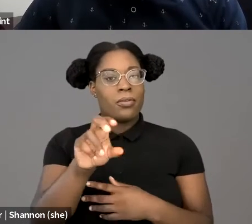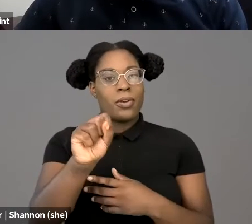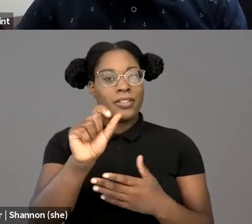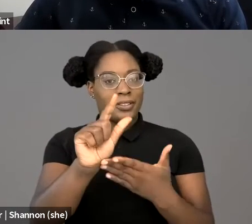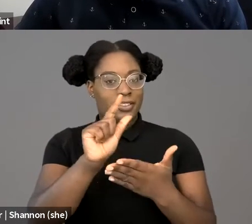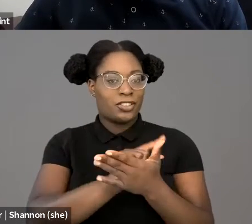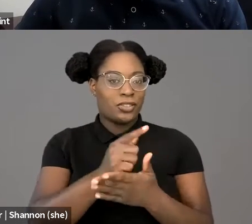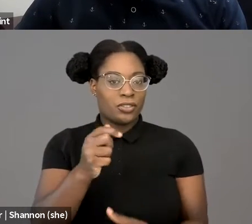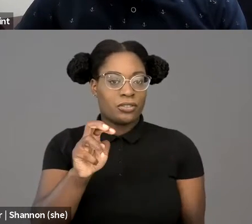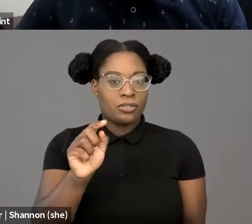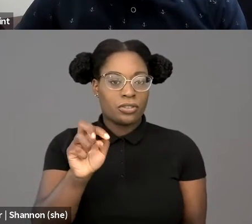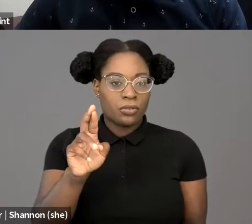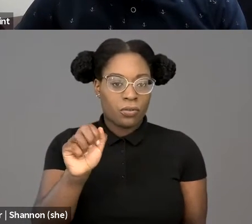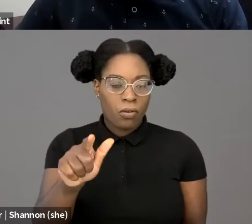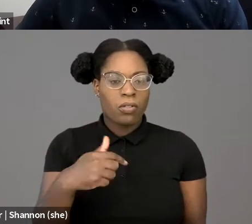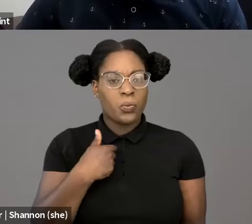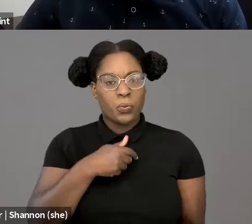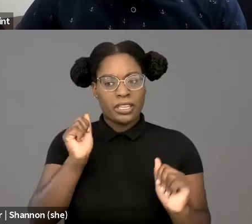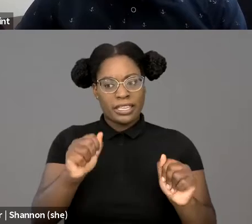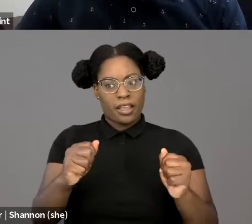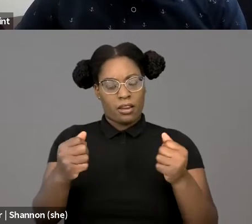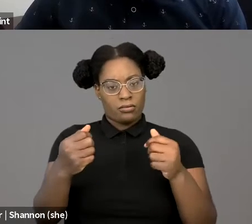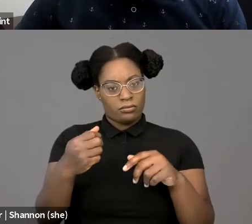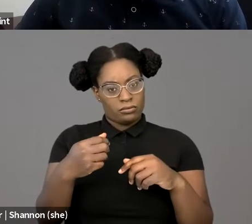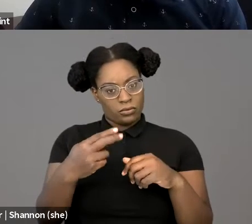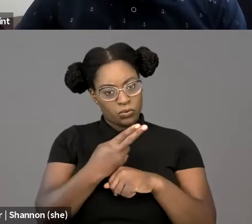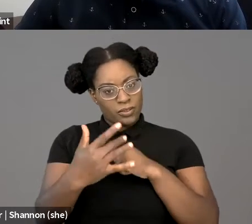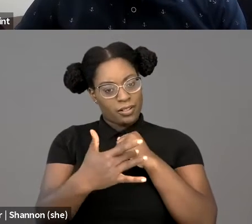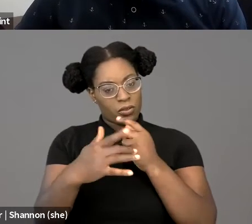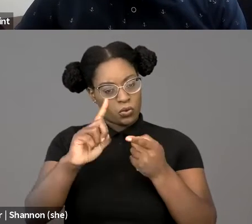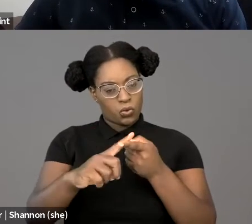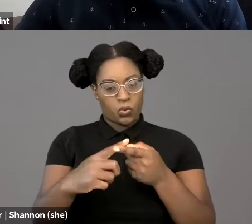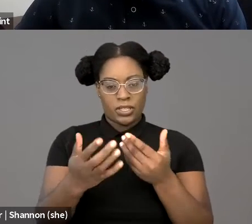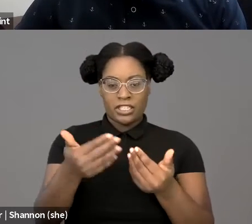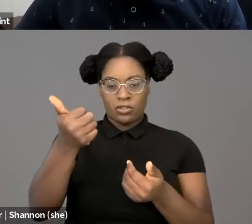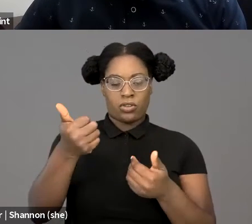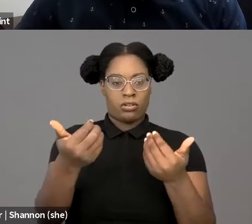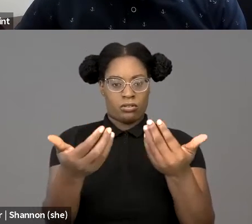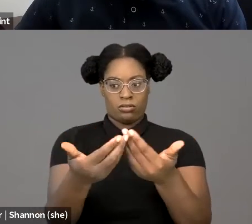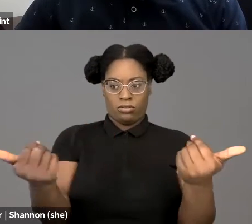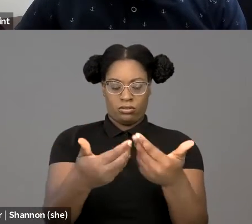It would also tell them that the White kid from Jersey who's driving around Harlem is not there to score drugs,